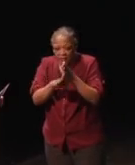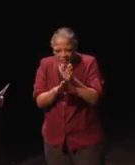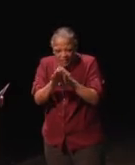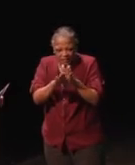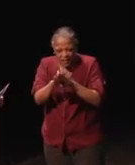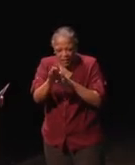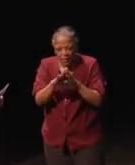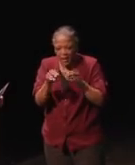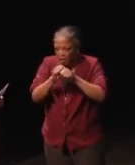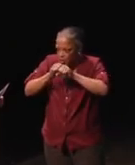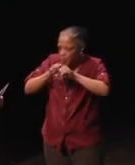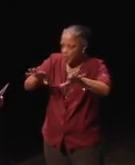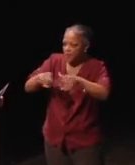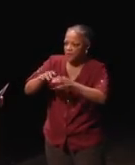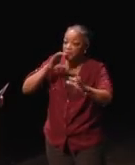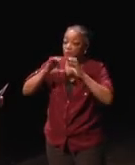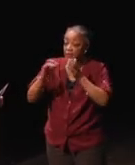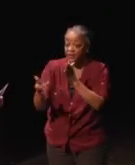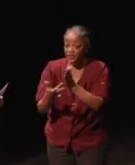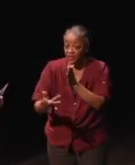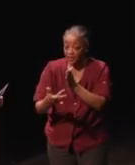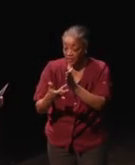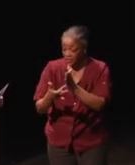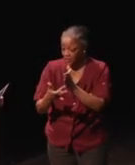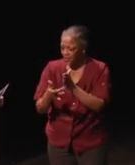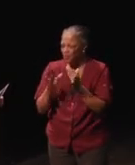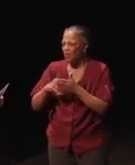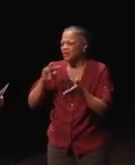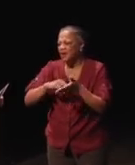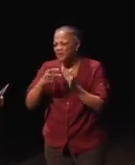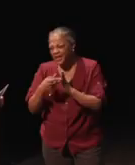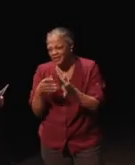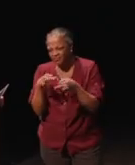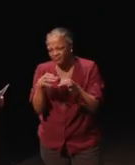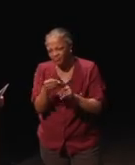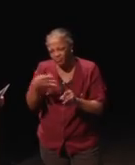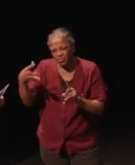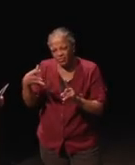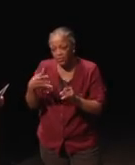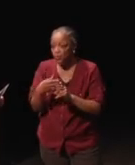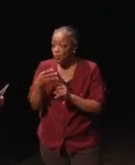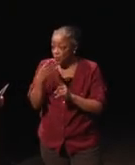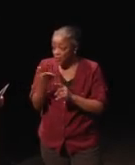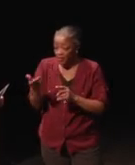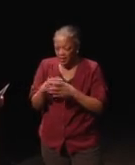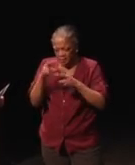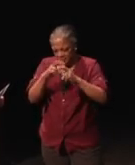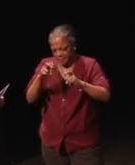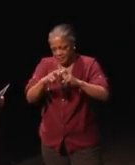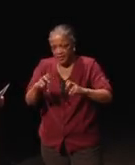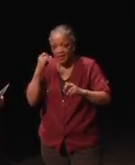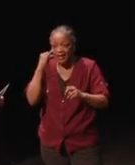deployment of communications technologies. What does that mean? Well, one of the things that we look at is whether it would fundamentally